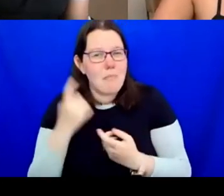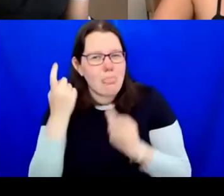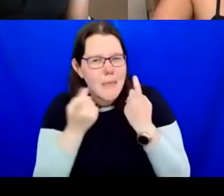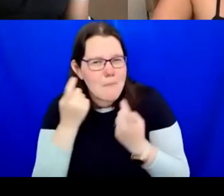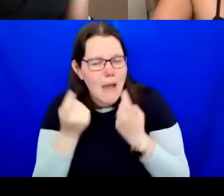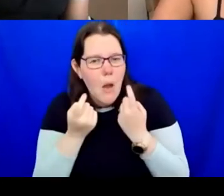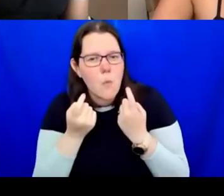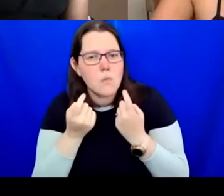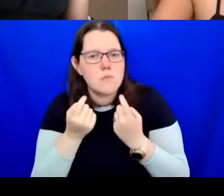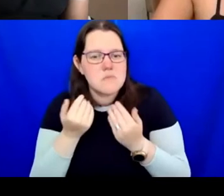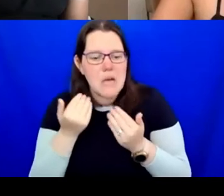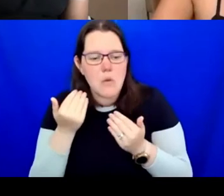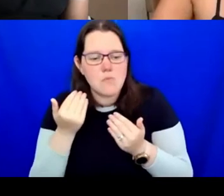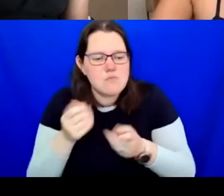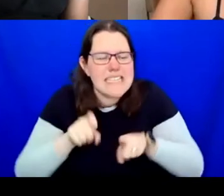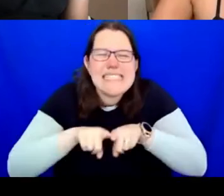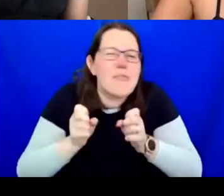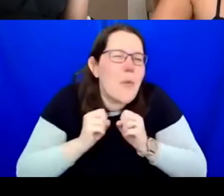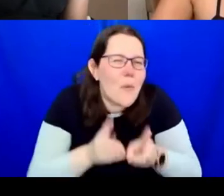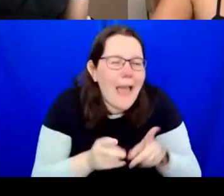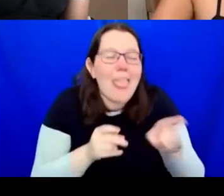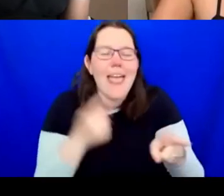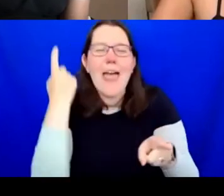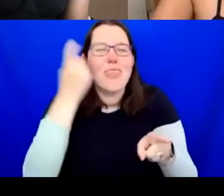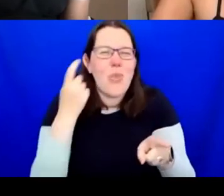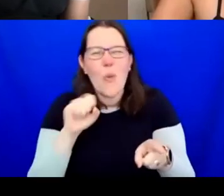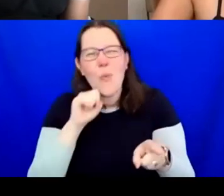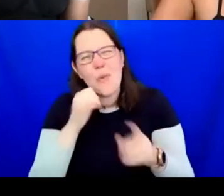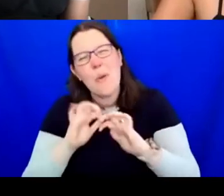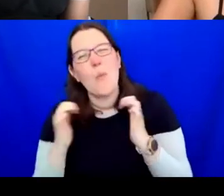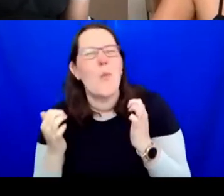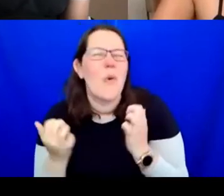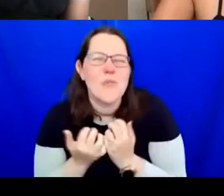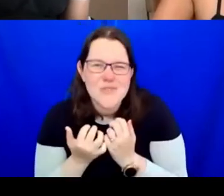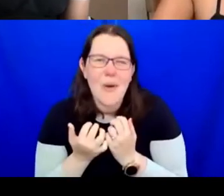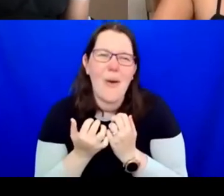some workshops, very superficial work, which is almost what always happens in most organisations.